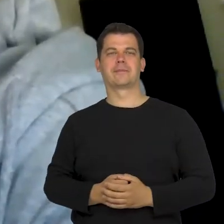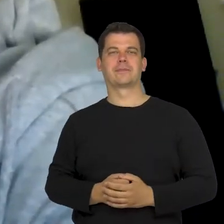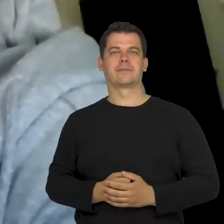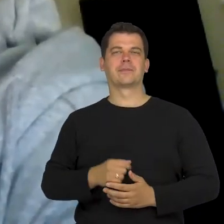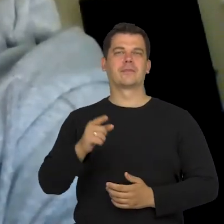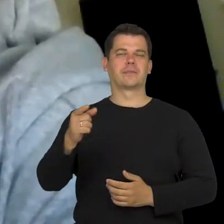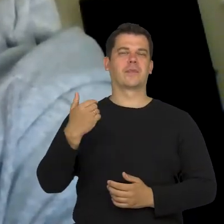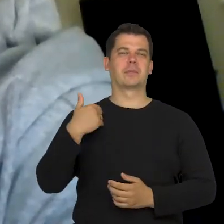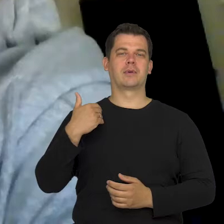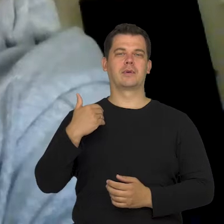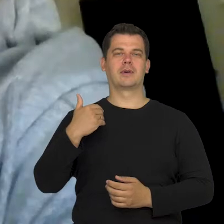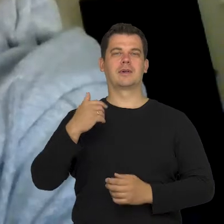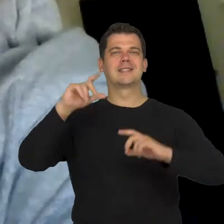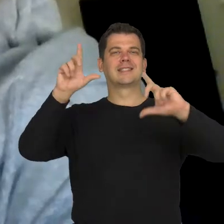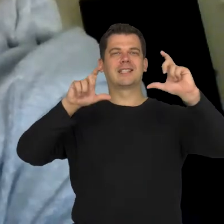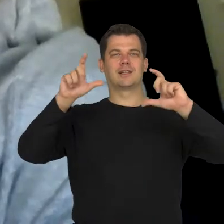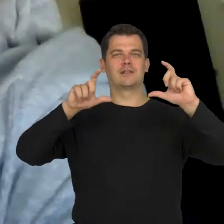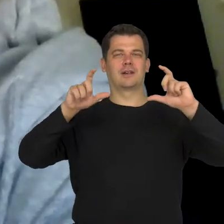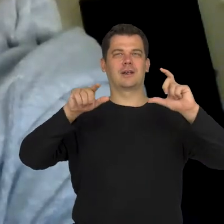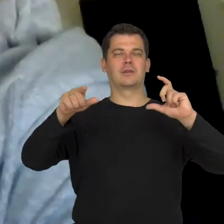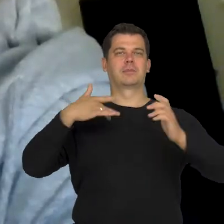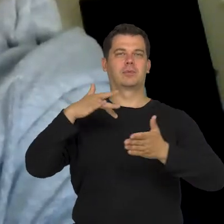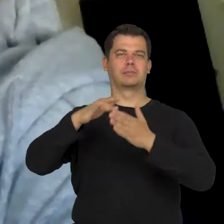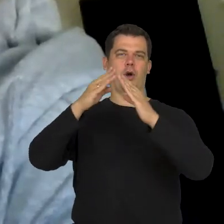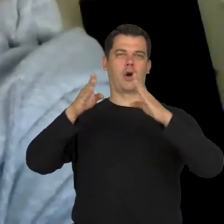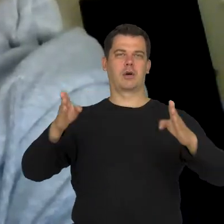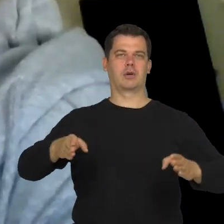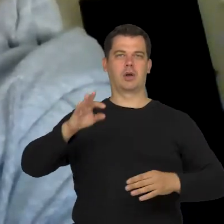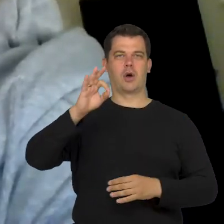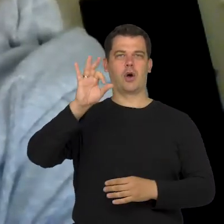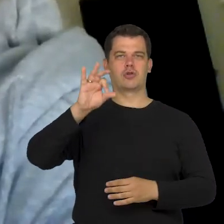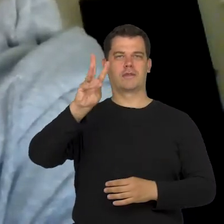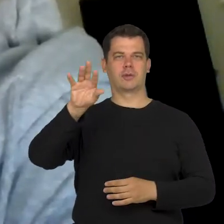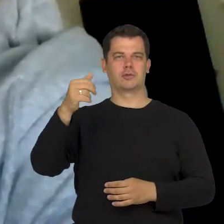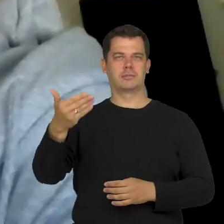The pictures of the gas chambers in Oświęcim.